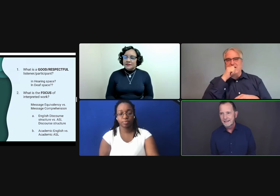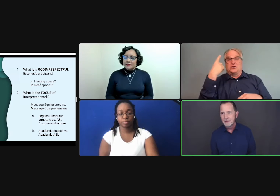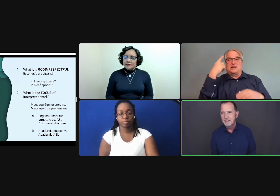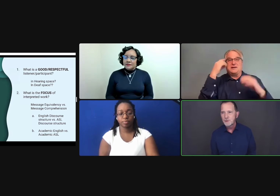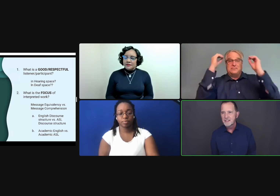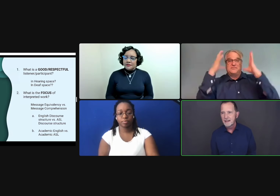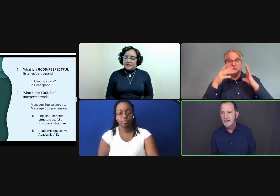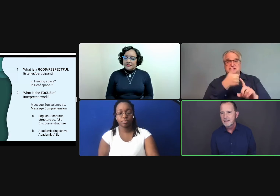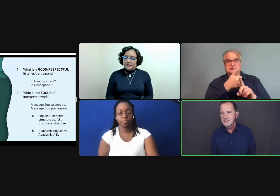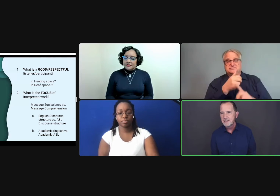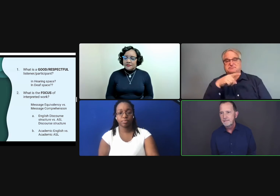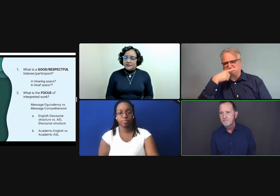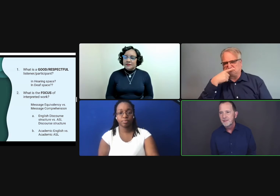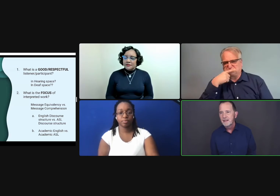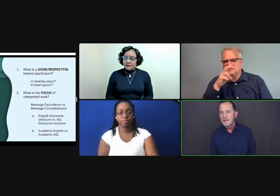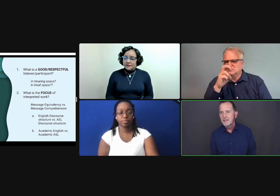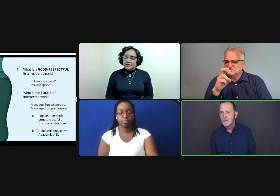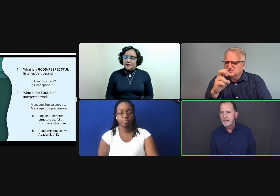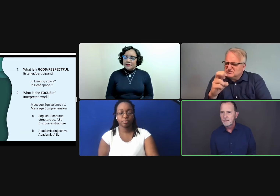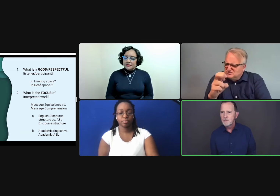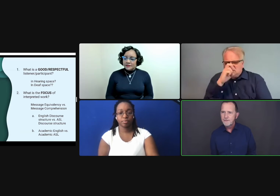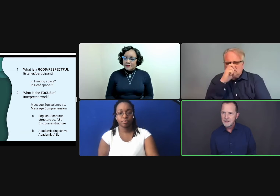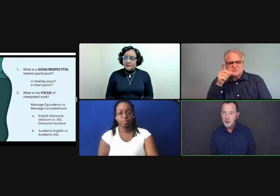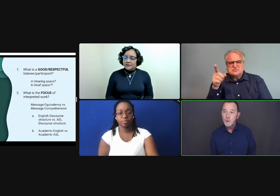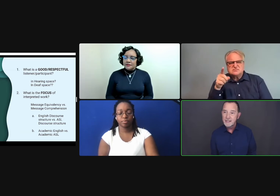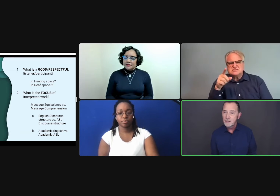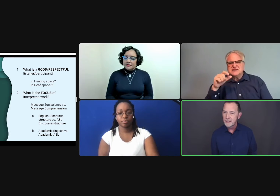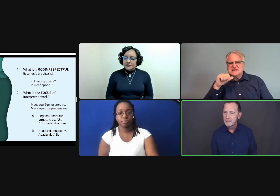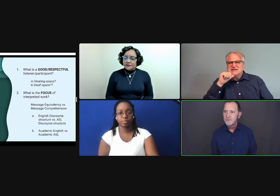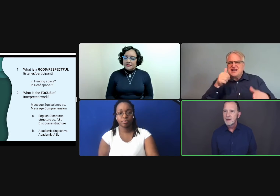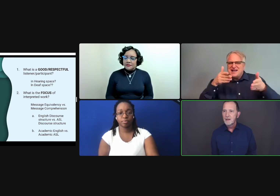My major was psychology. There was one professor who was hearing